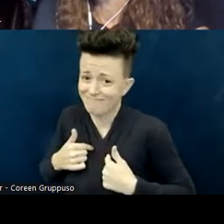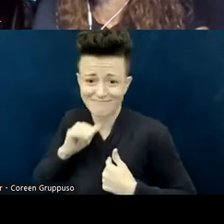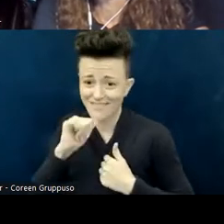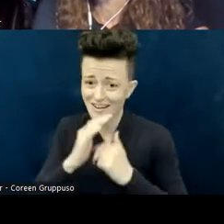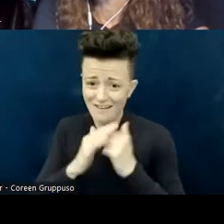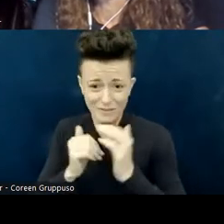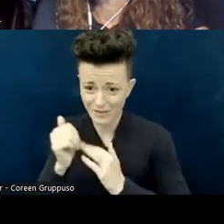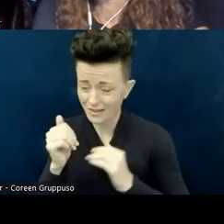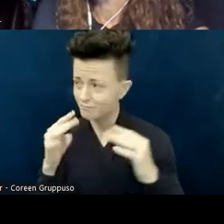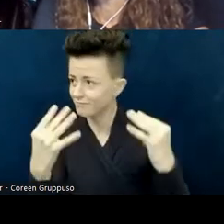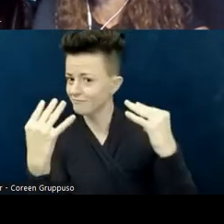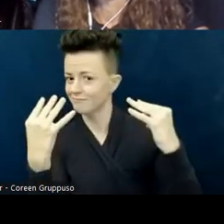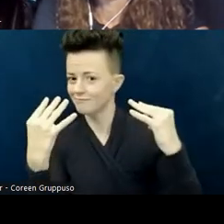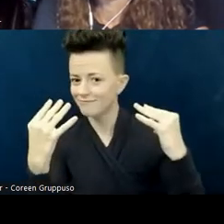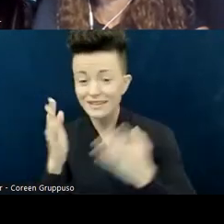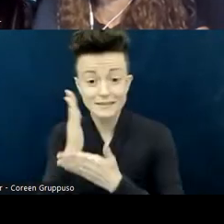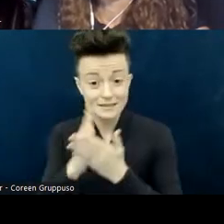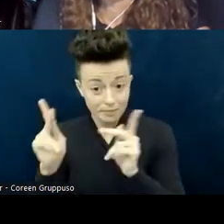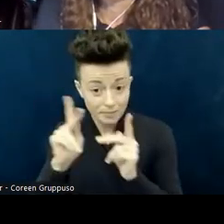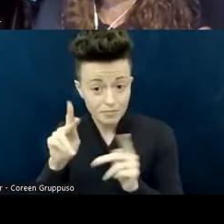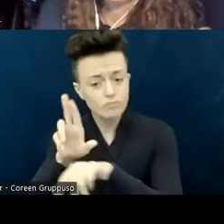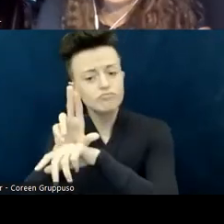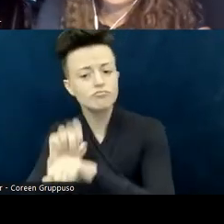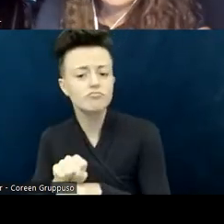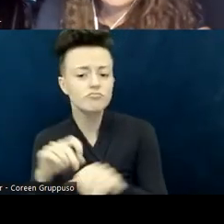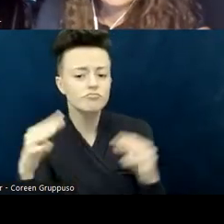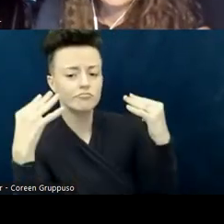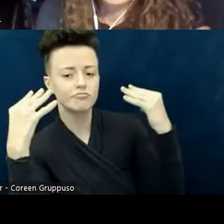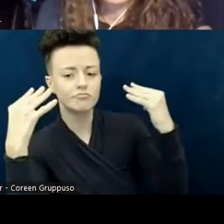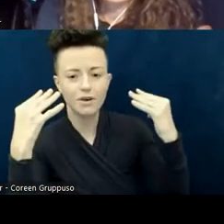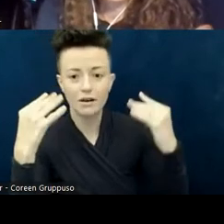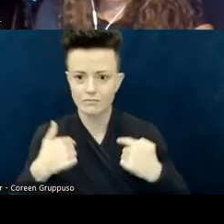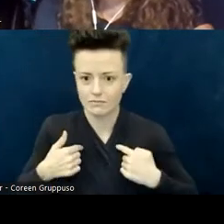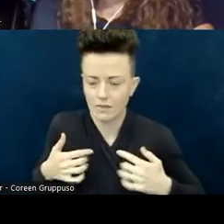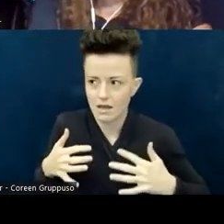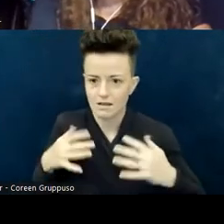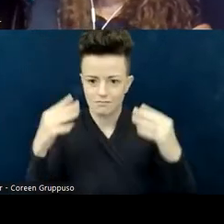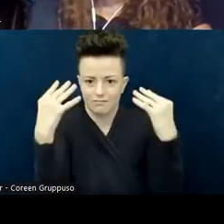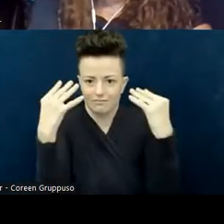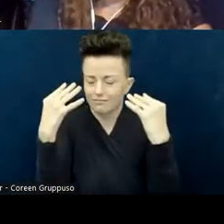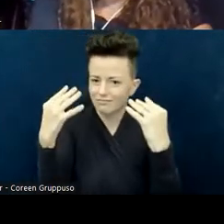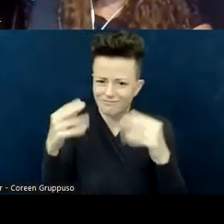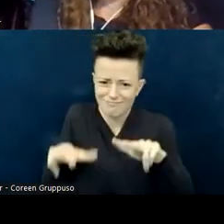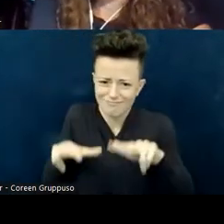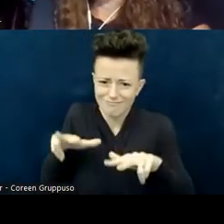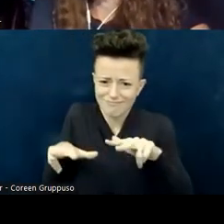your whole life, and it's a normal experience. For me it was not, and I confess